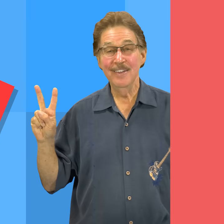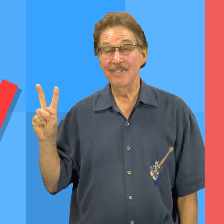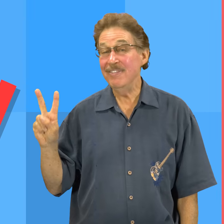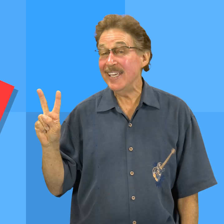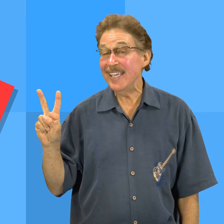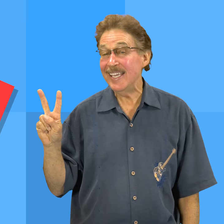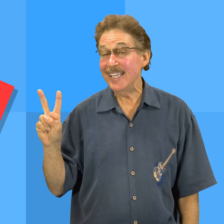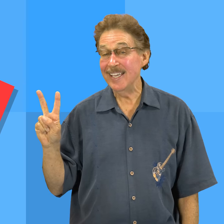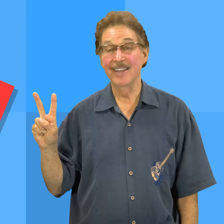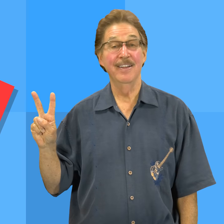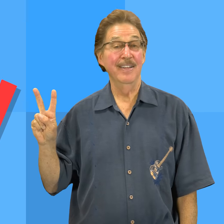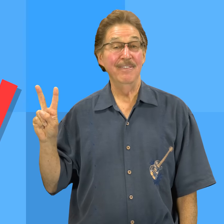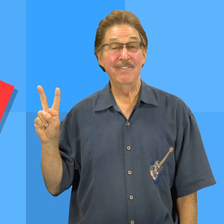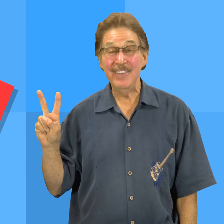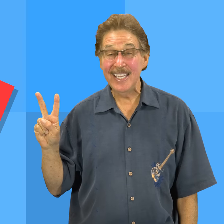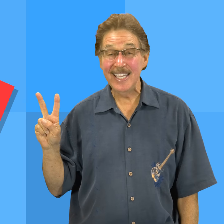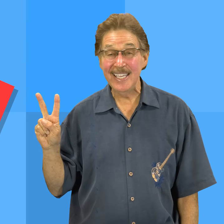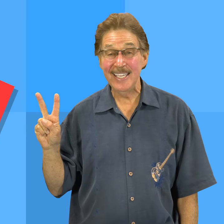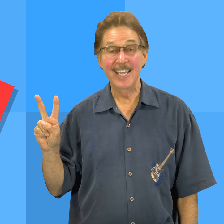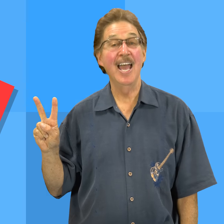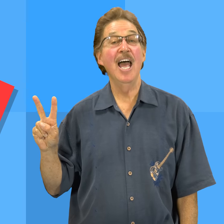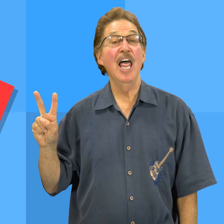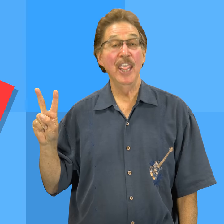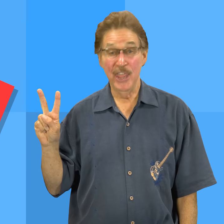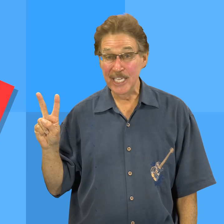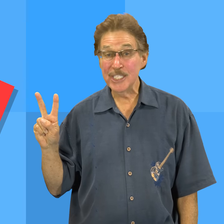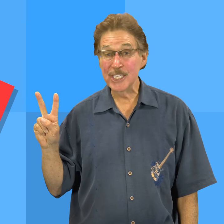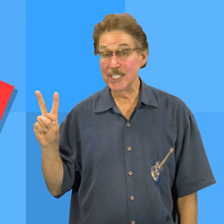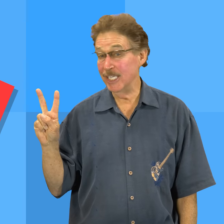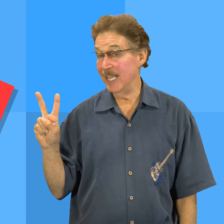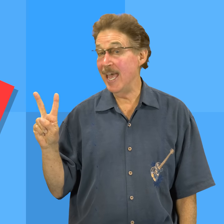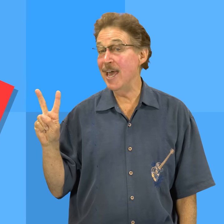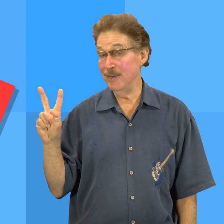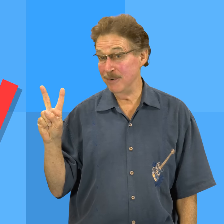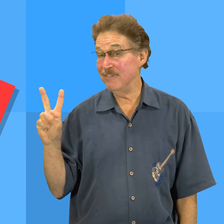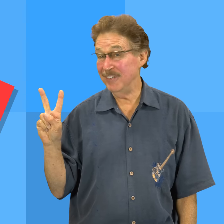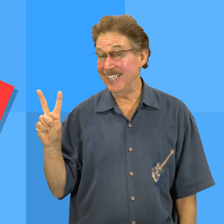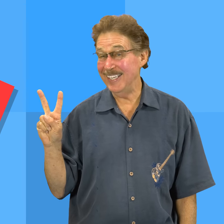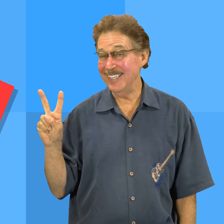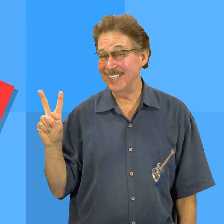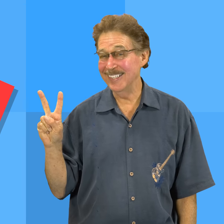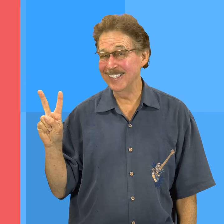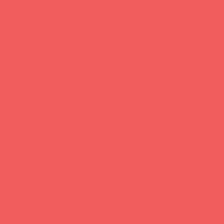V, v, this is the letter v